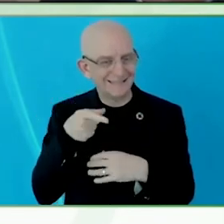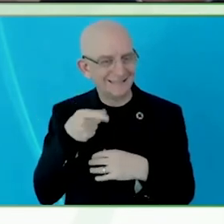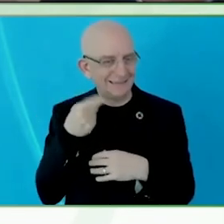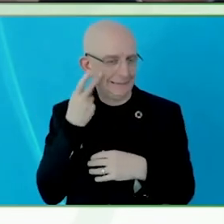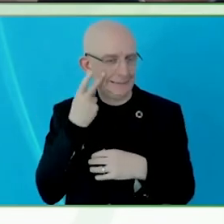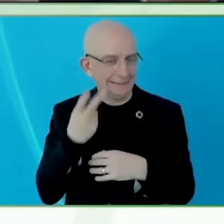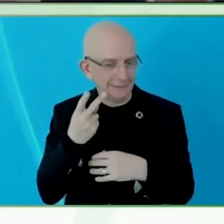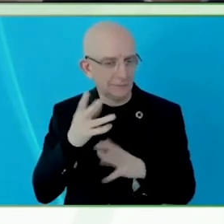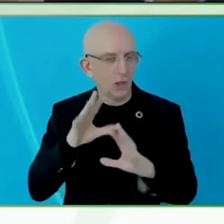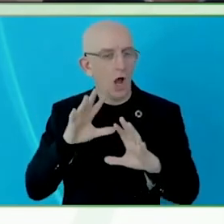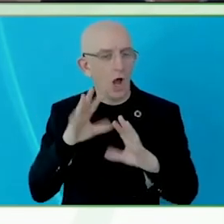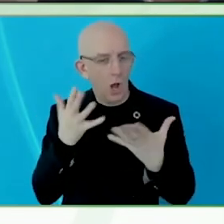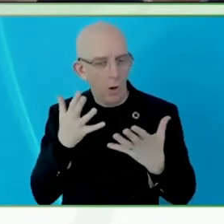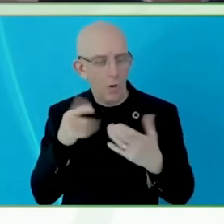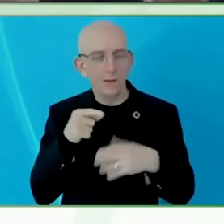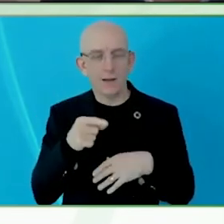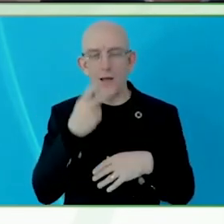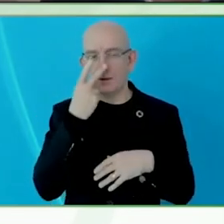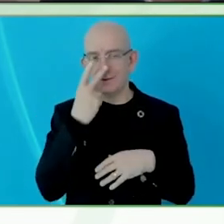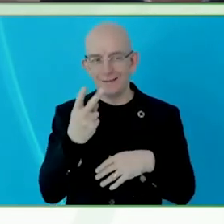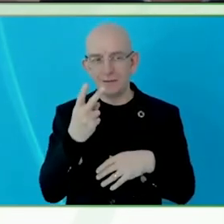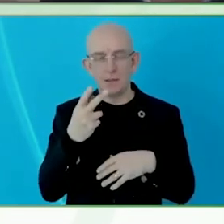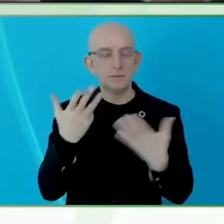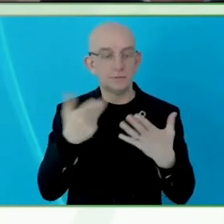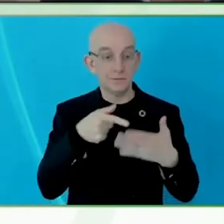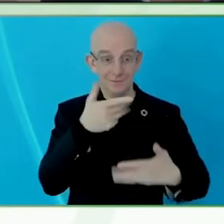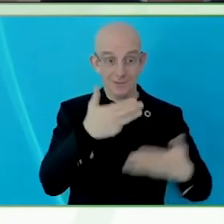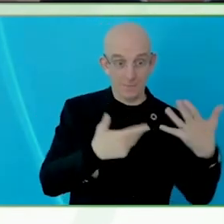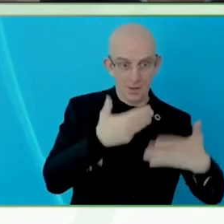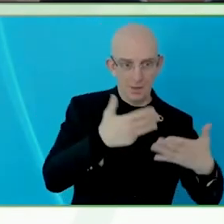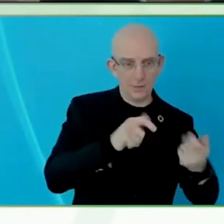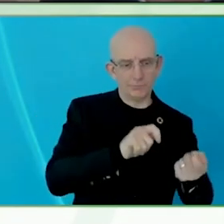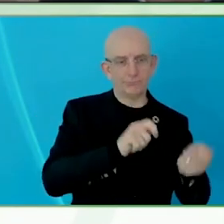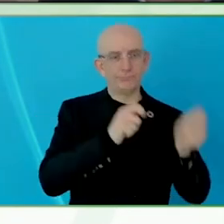Also, we are experimenting with haptics, which is very promising.